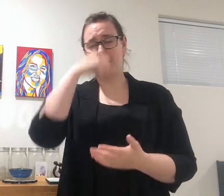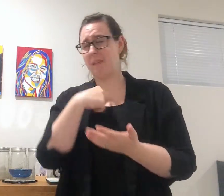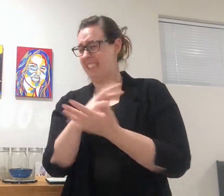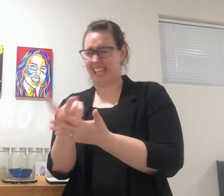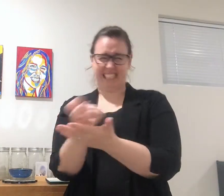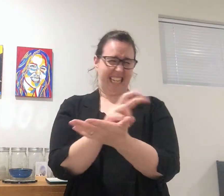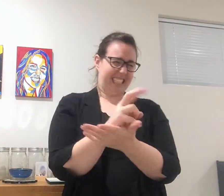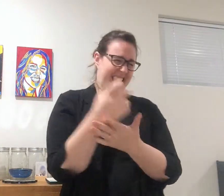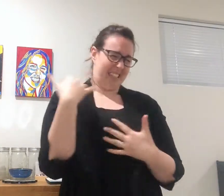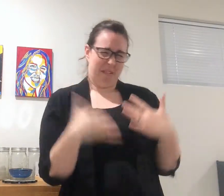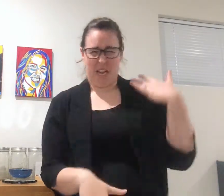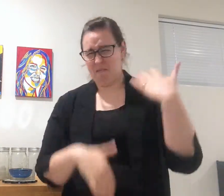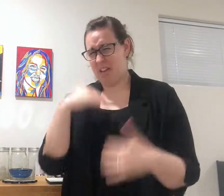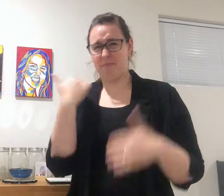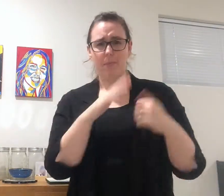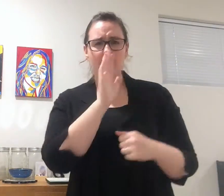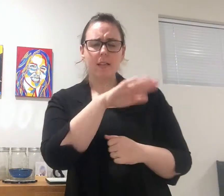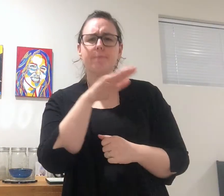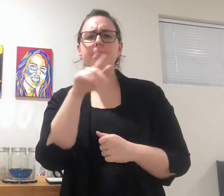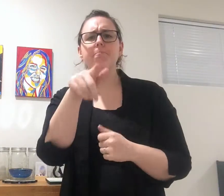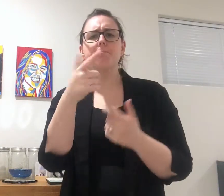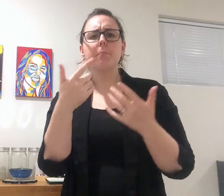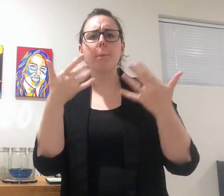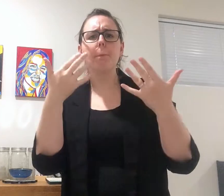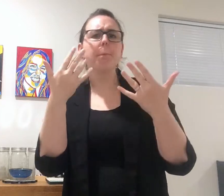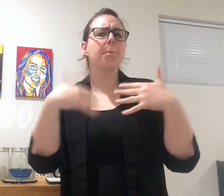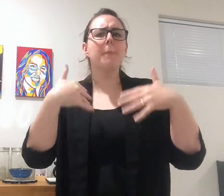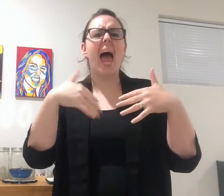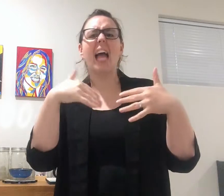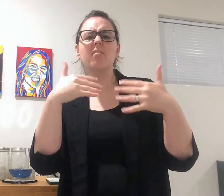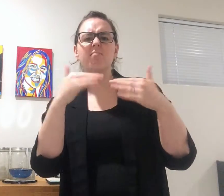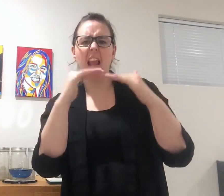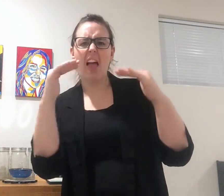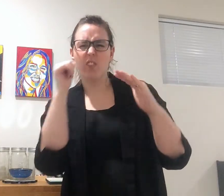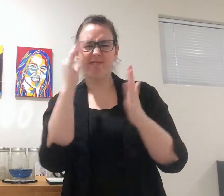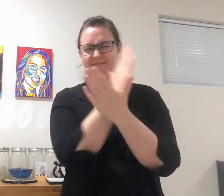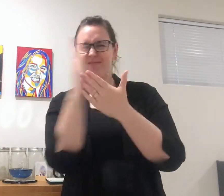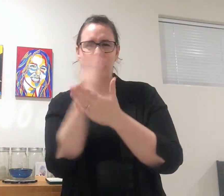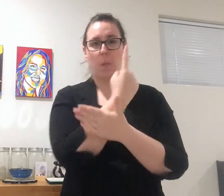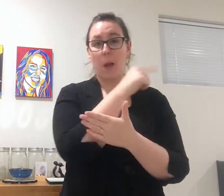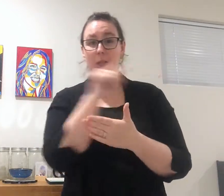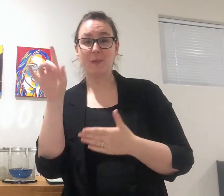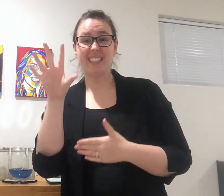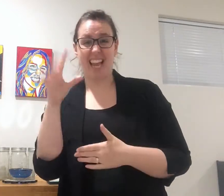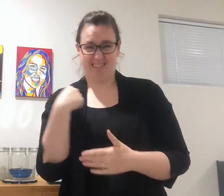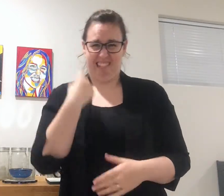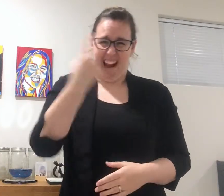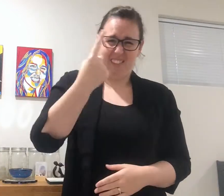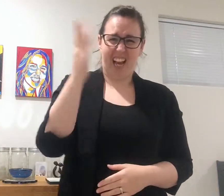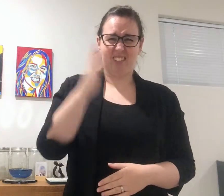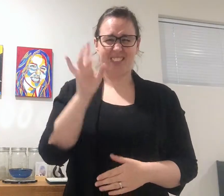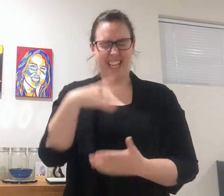I remember writhing in pain, and when I was asked what my pain level was, it was 11 out of 10.